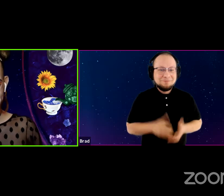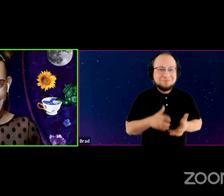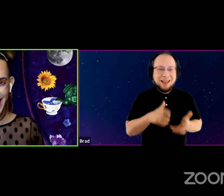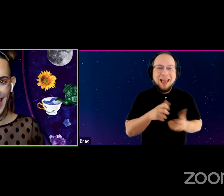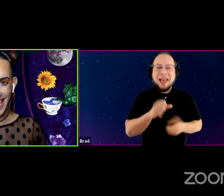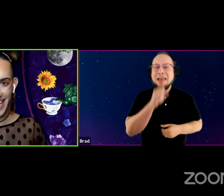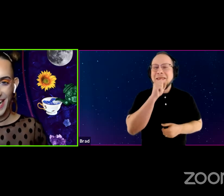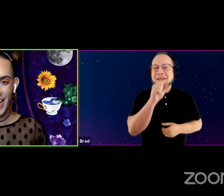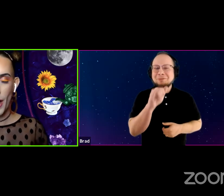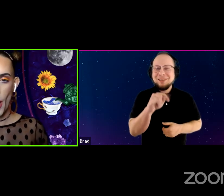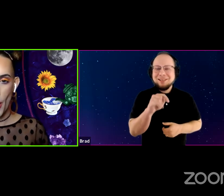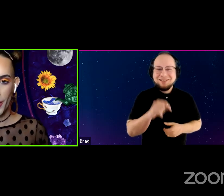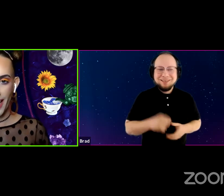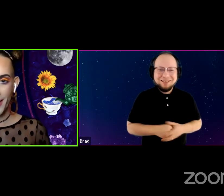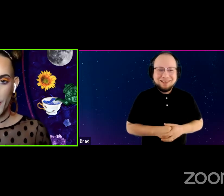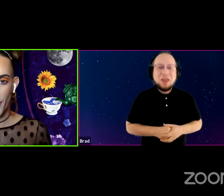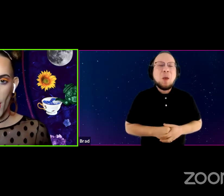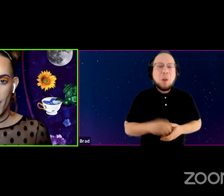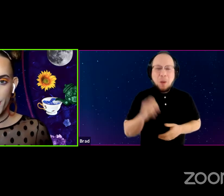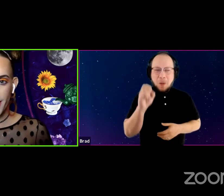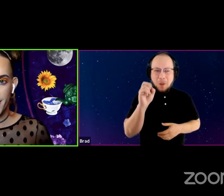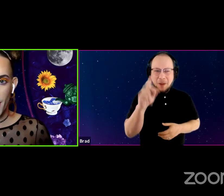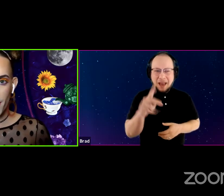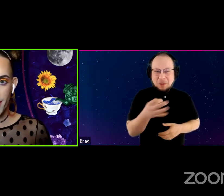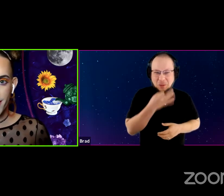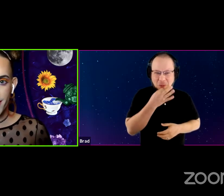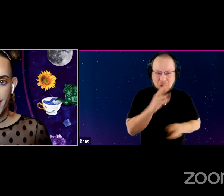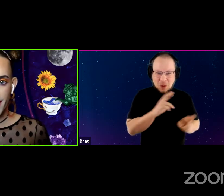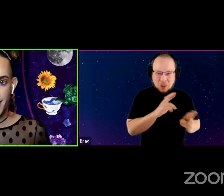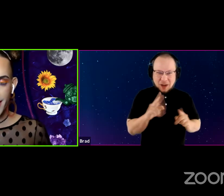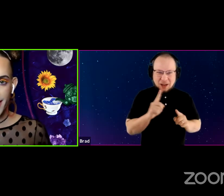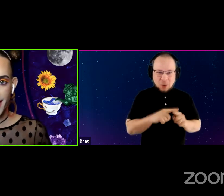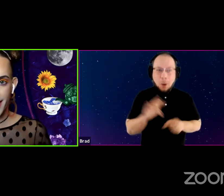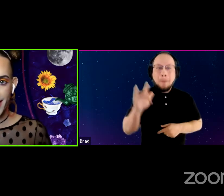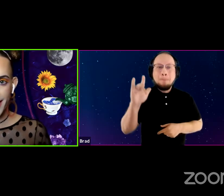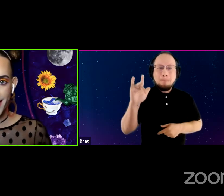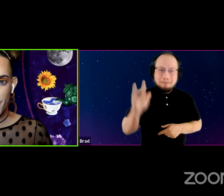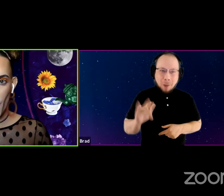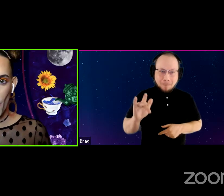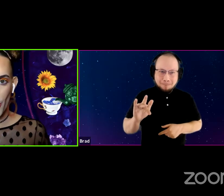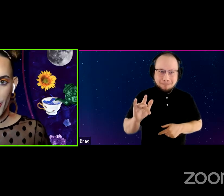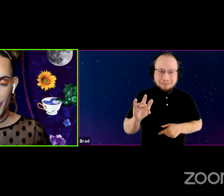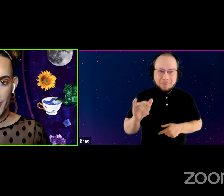I love it. Okay. We're almost ready to publish this poll.